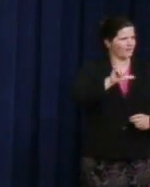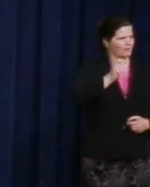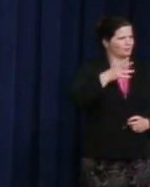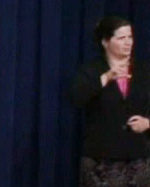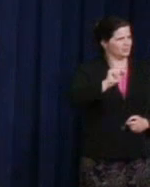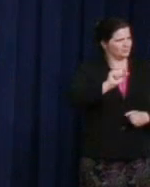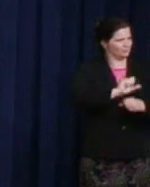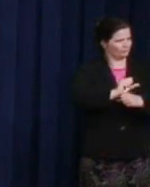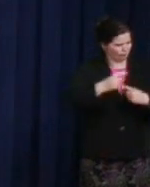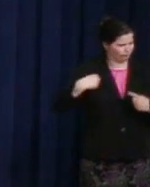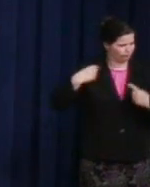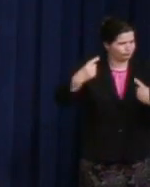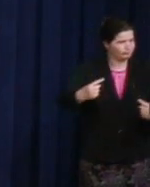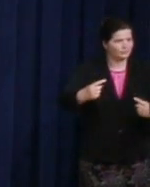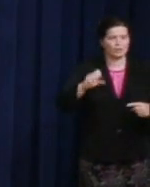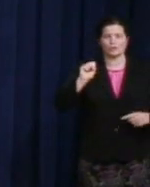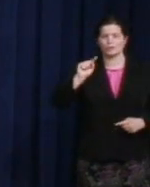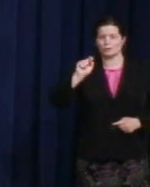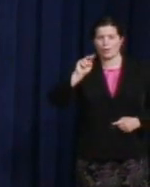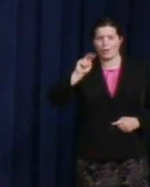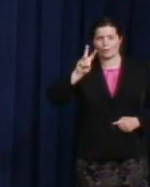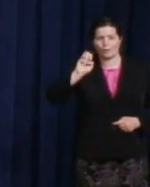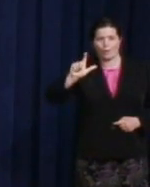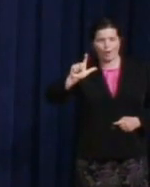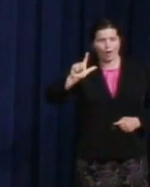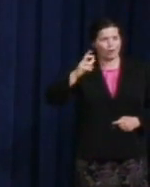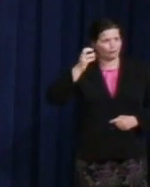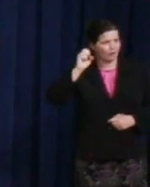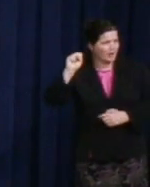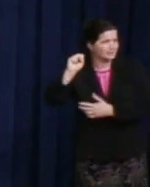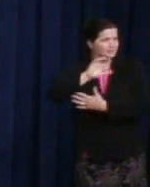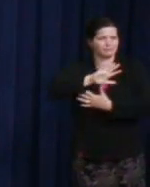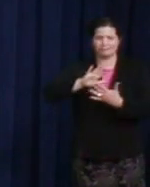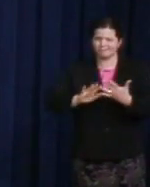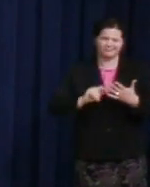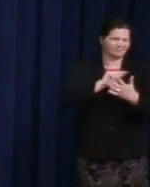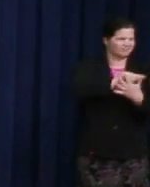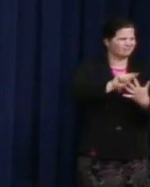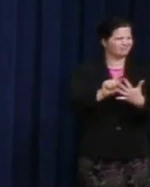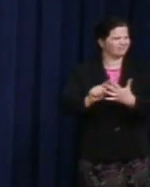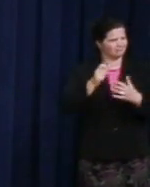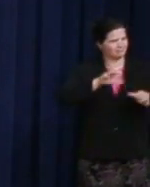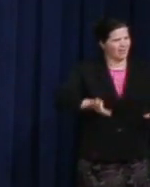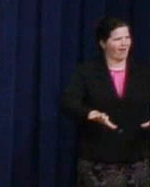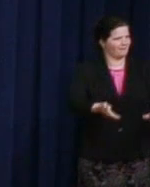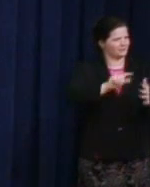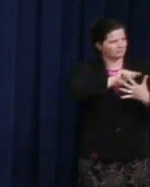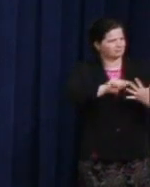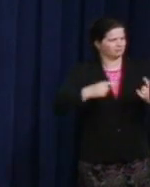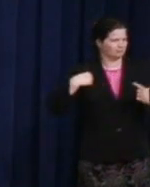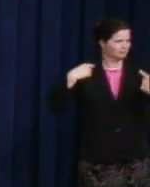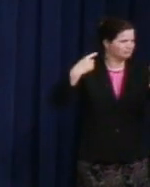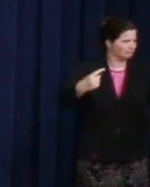in Washington, from Frank Kameny to Bayard Rustin, to the countless activists whose names we've forgotten or whose names have been erased, from